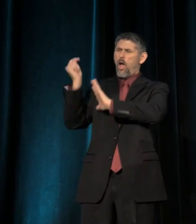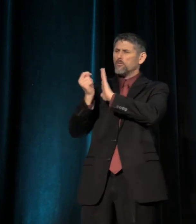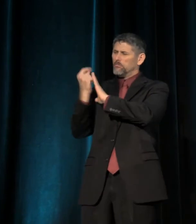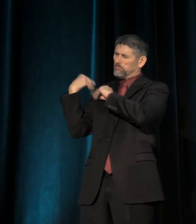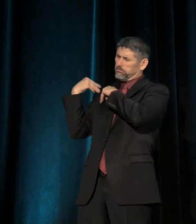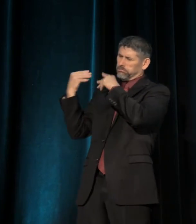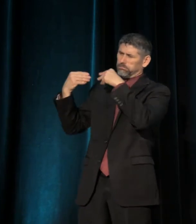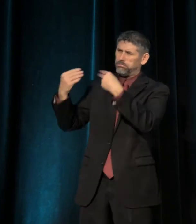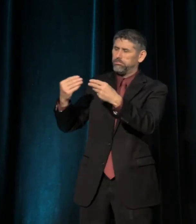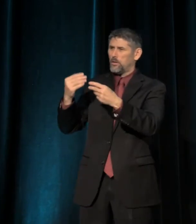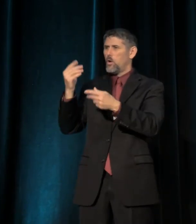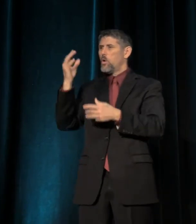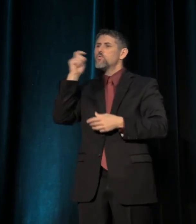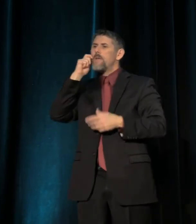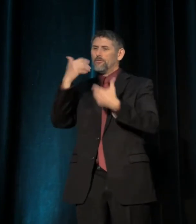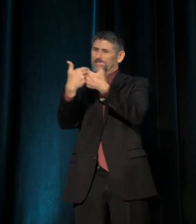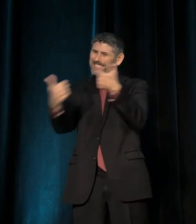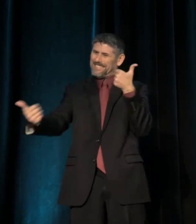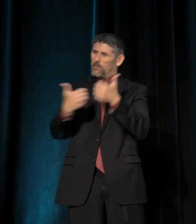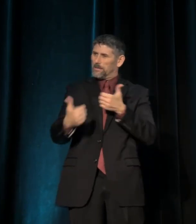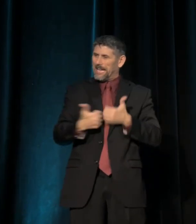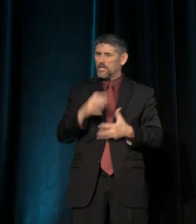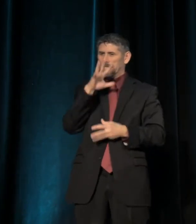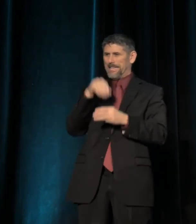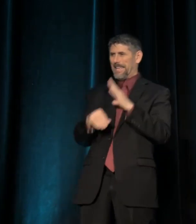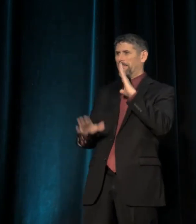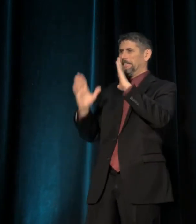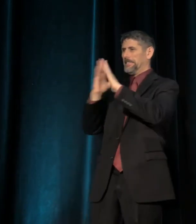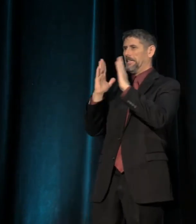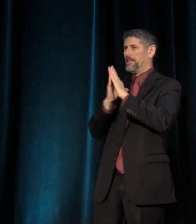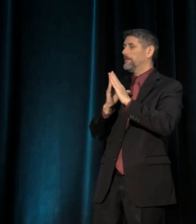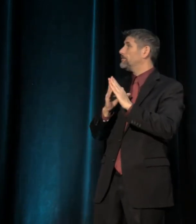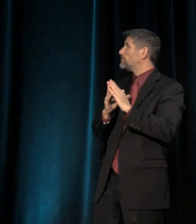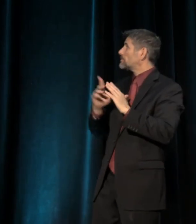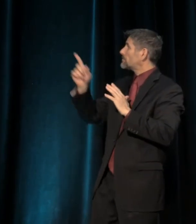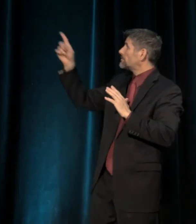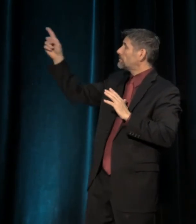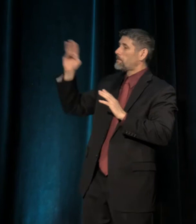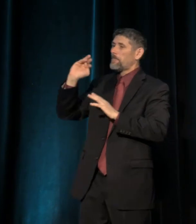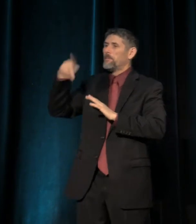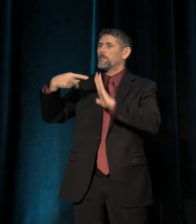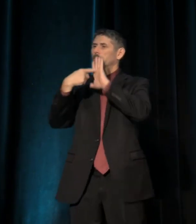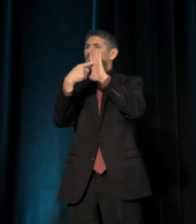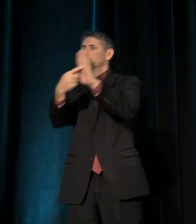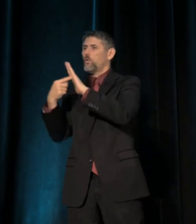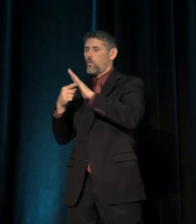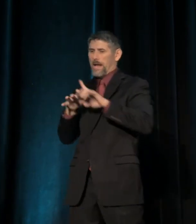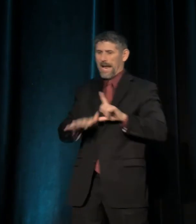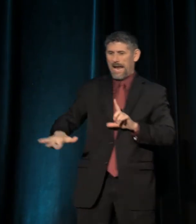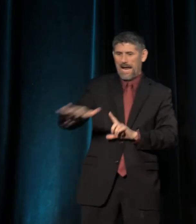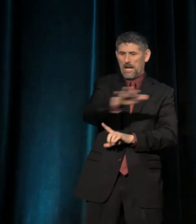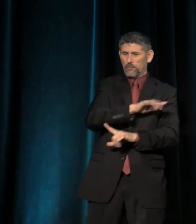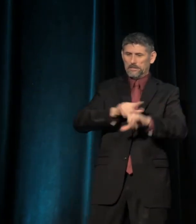of racial segregation in the city. This last map shows the areas where diversity is decreasing.